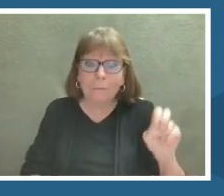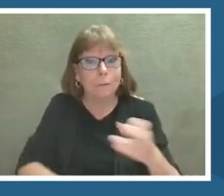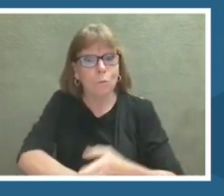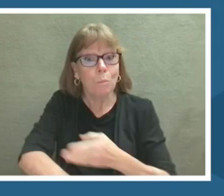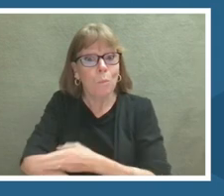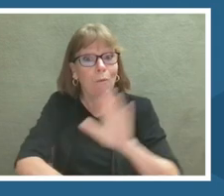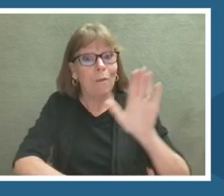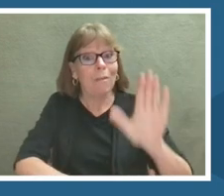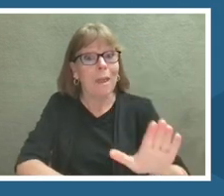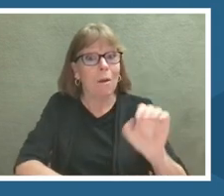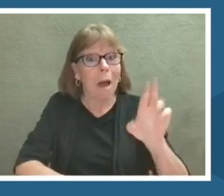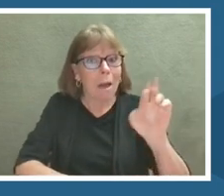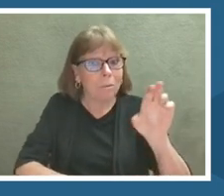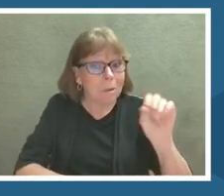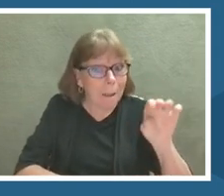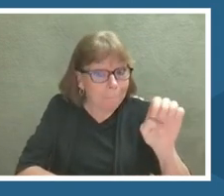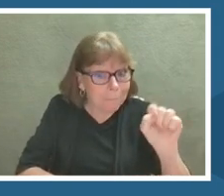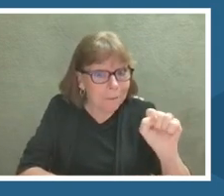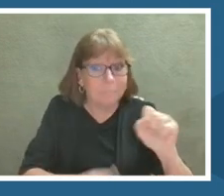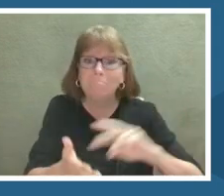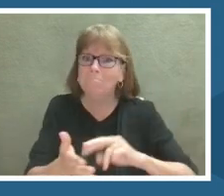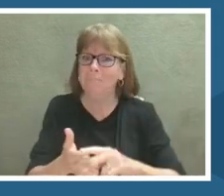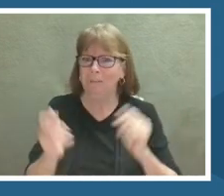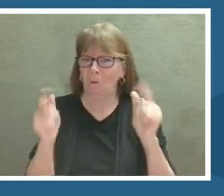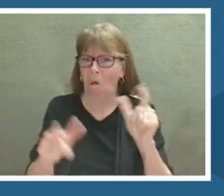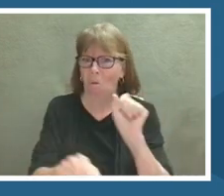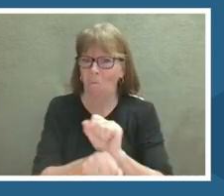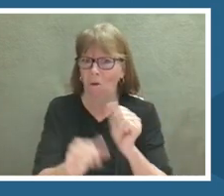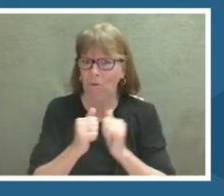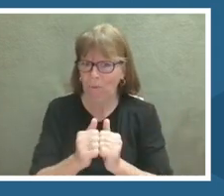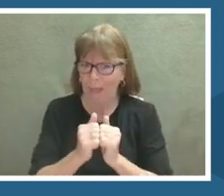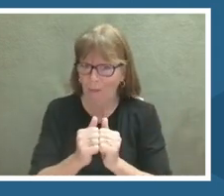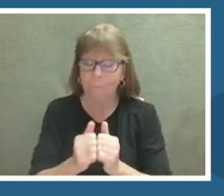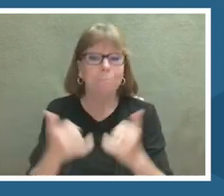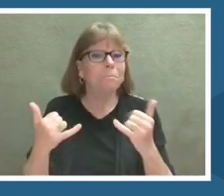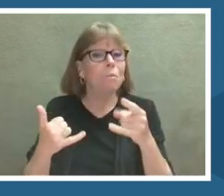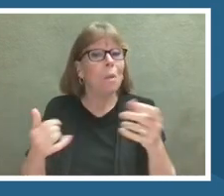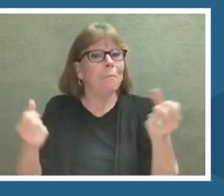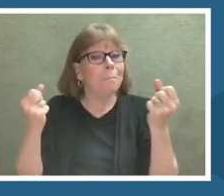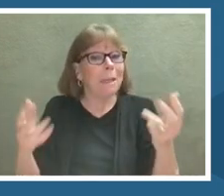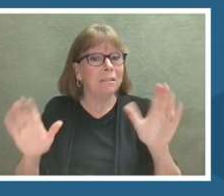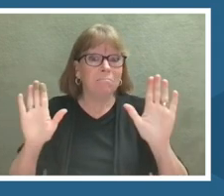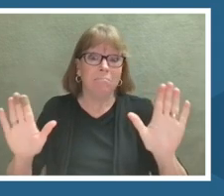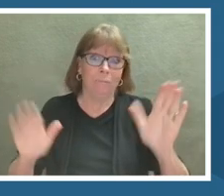There are some really amazing talks today. I'm super excited about.